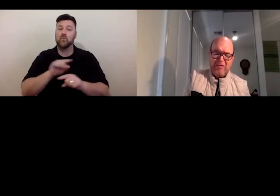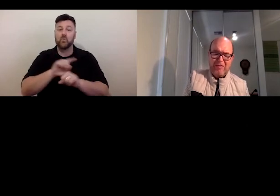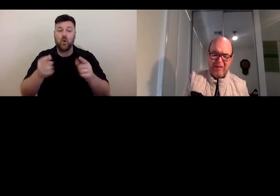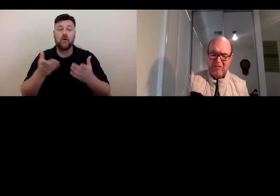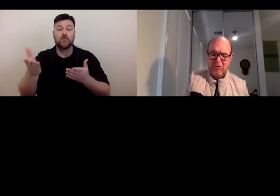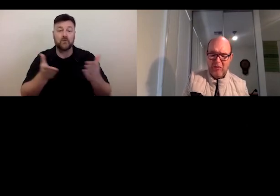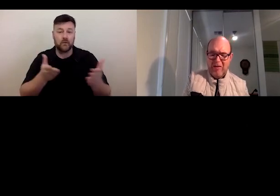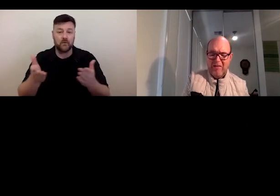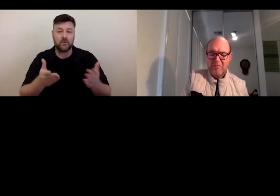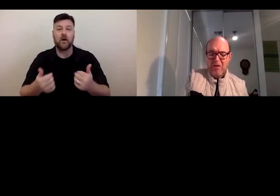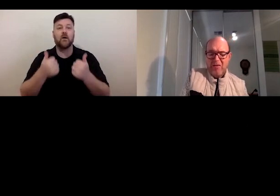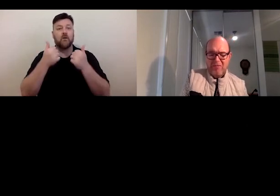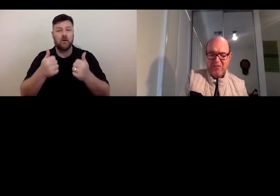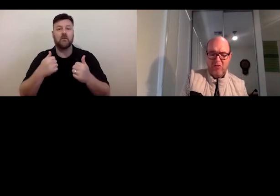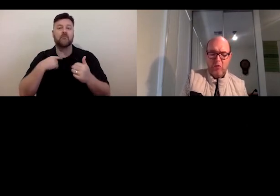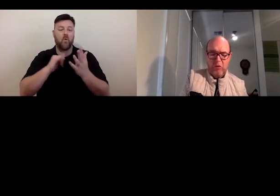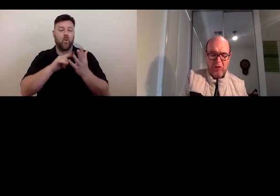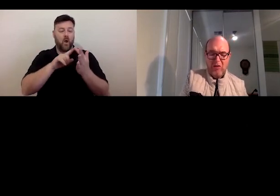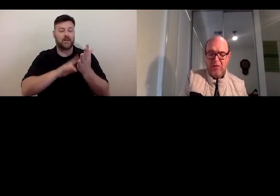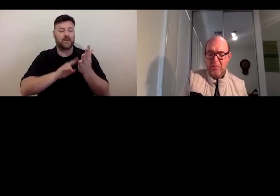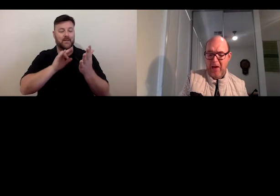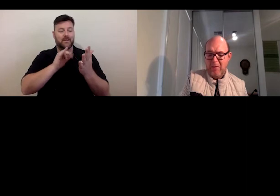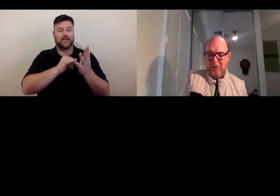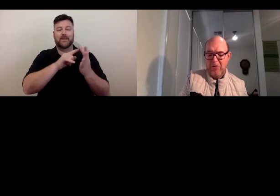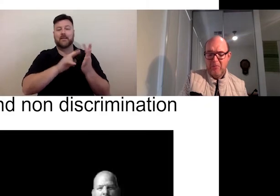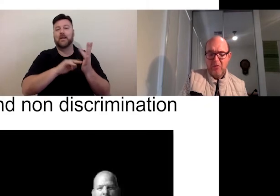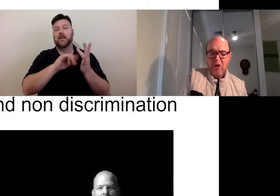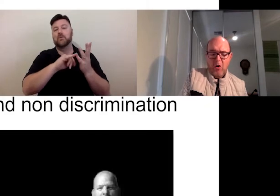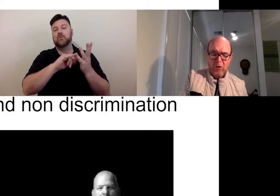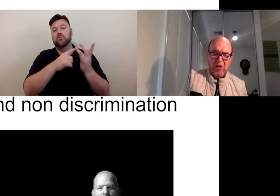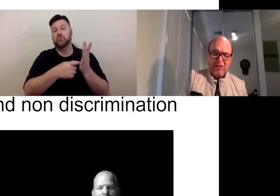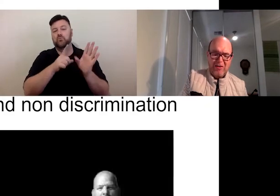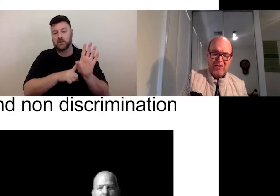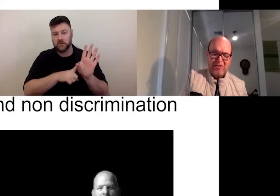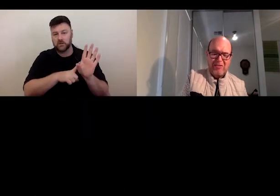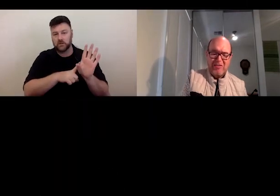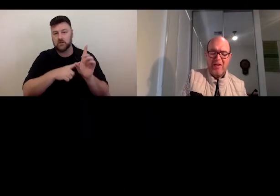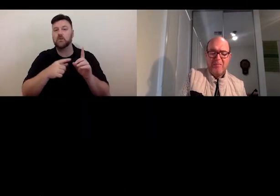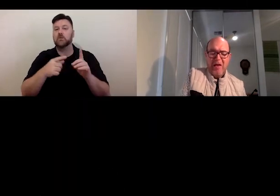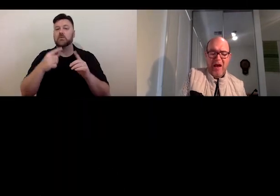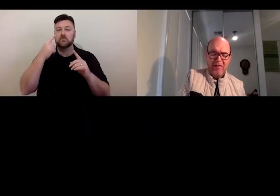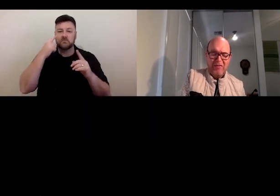with physical or learning impairment, organisations have the